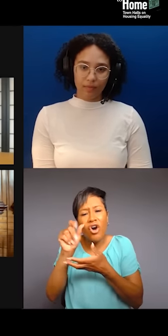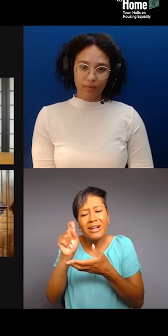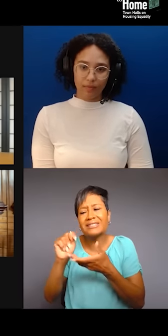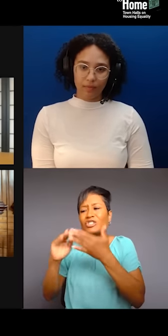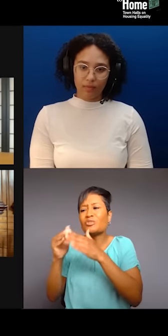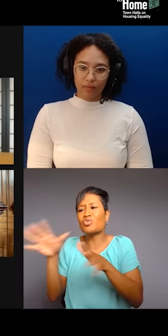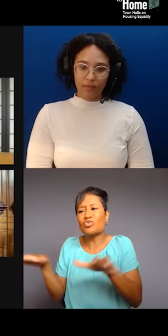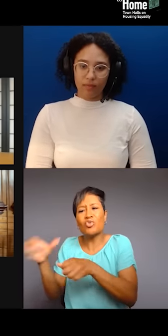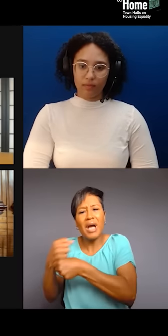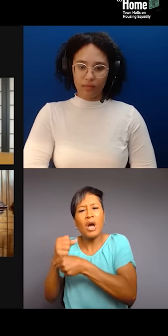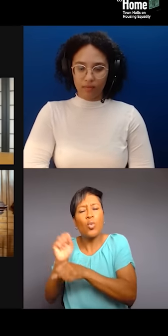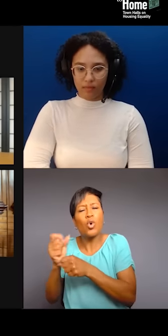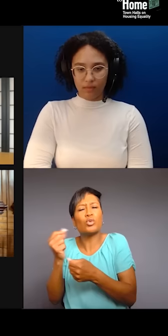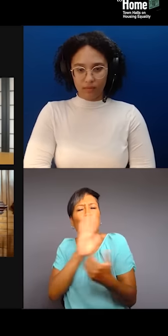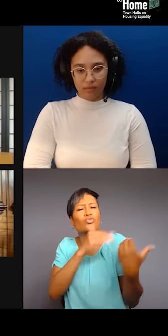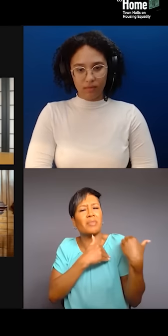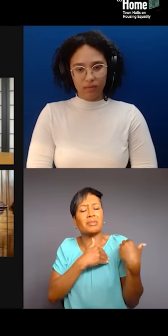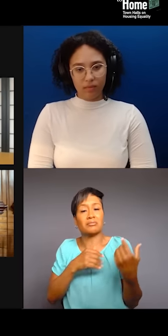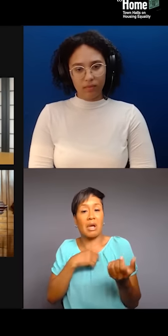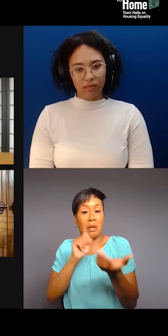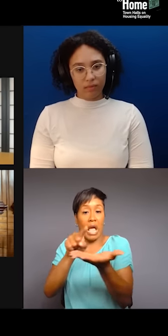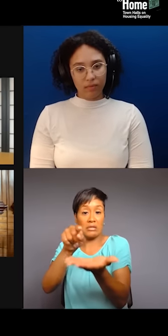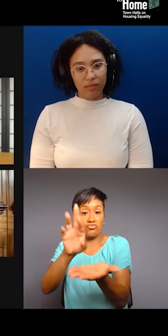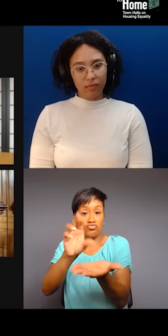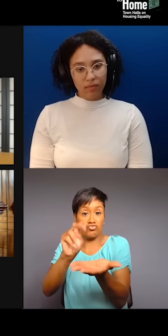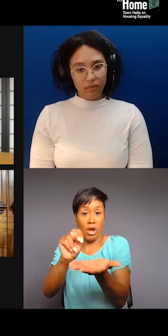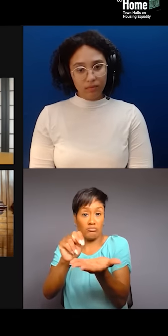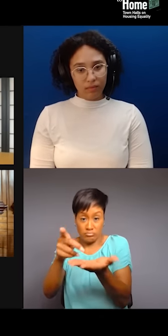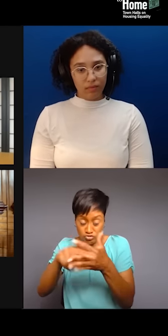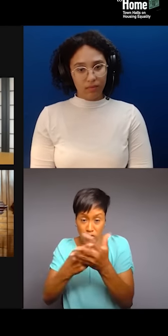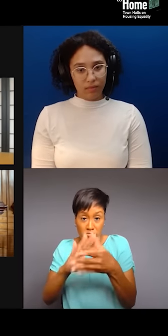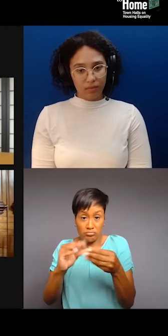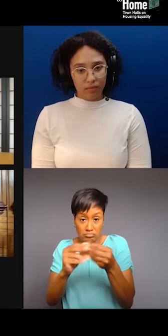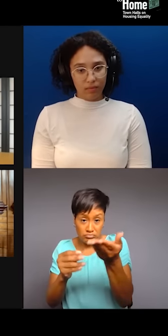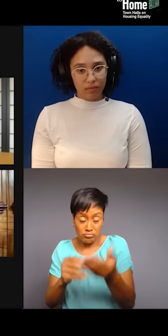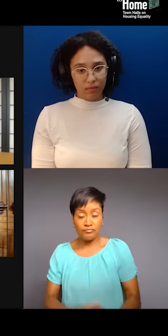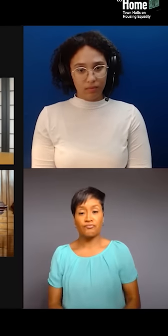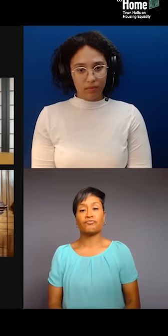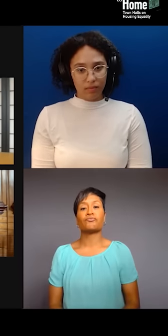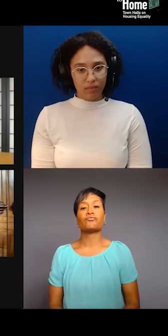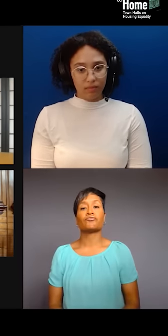Ron, would you start us on that one? Well, I'm happy to be a Washingtonian